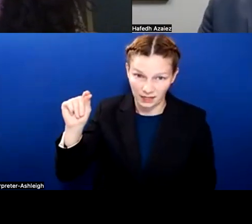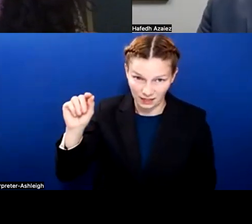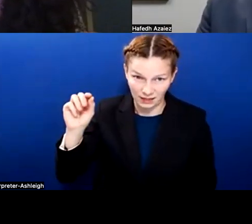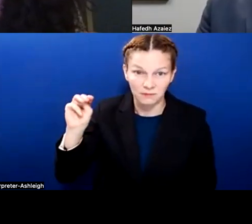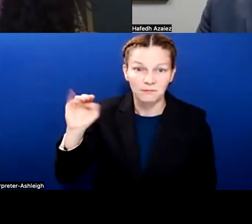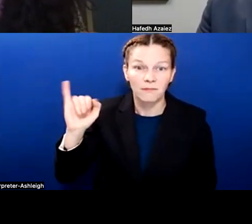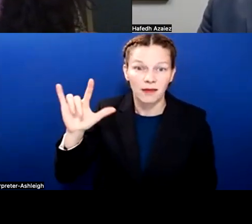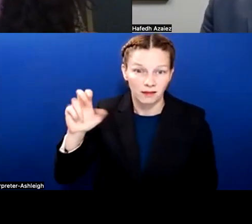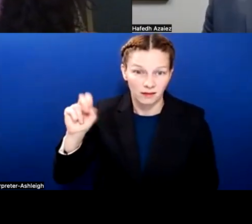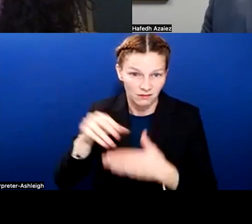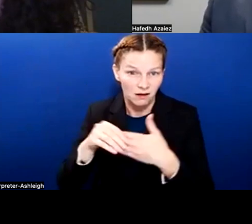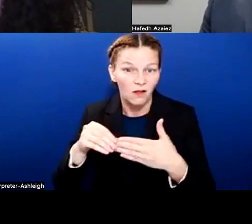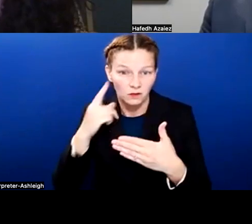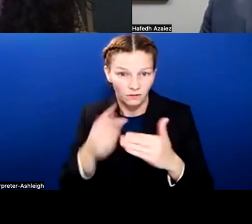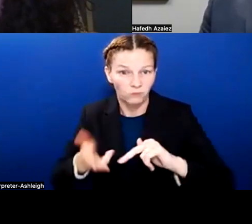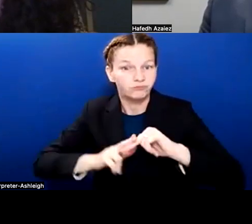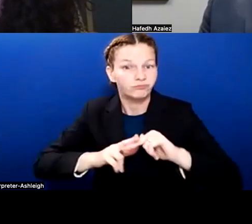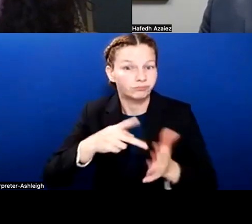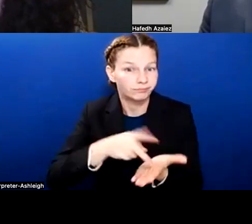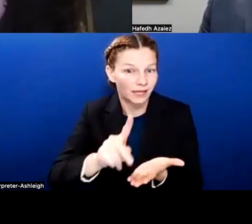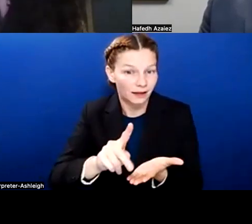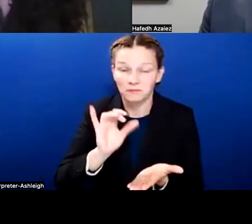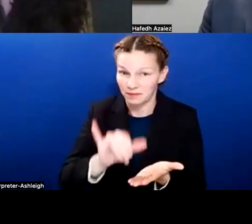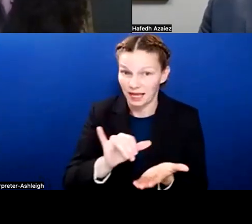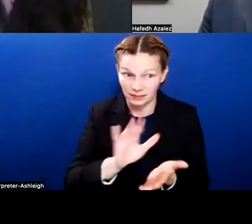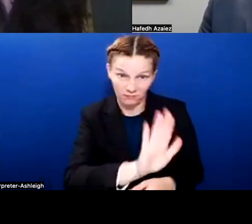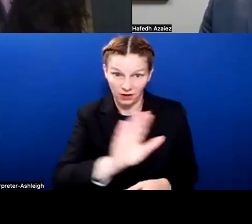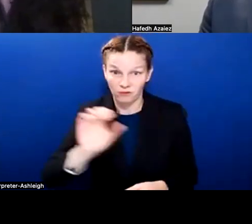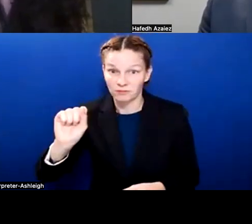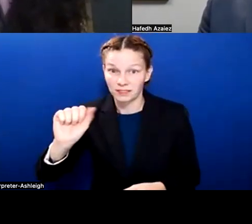That's actually adding to the salary of our teachers and staff,